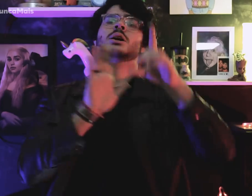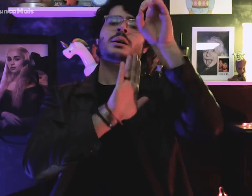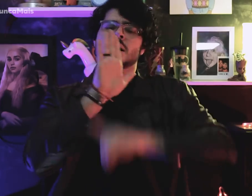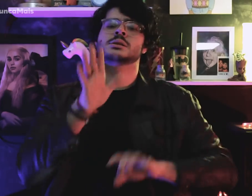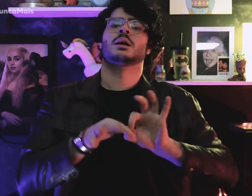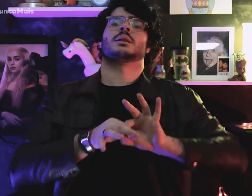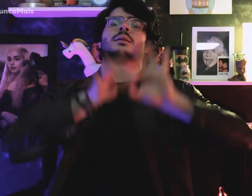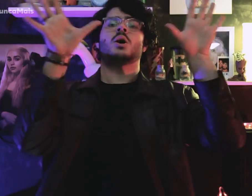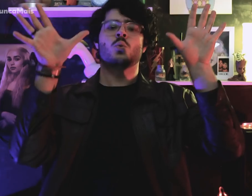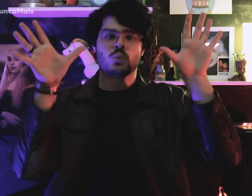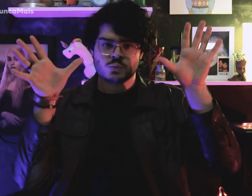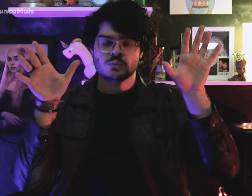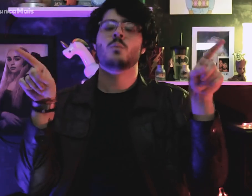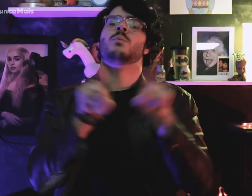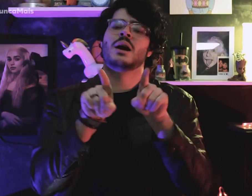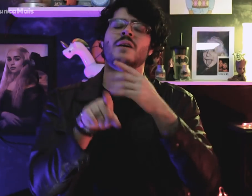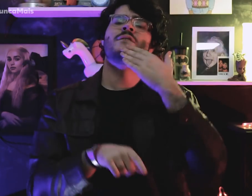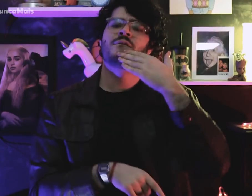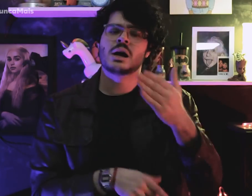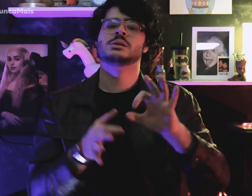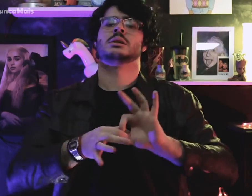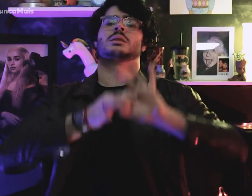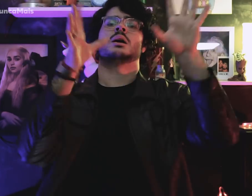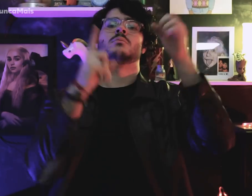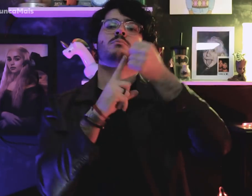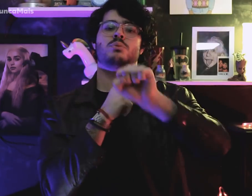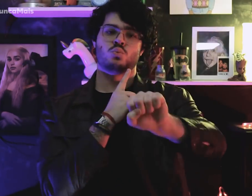e em defesa do direito à liberdade e ao aborto.